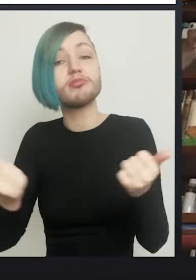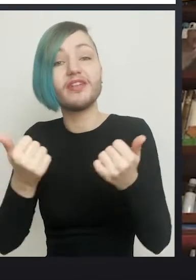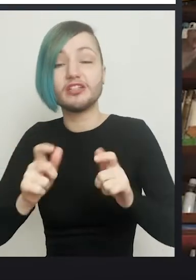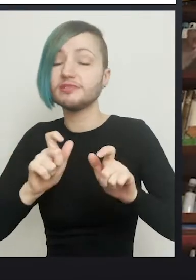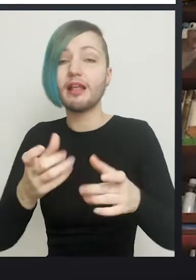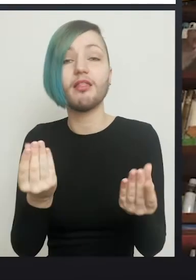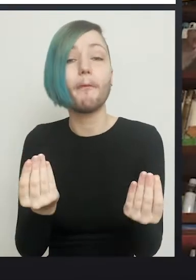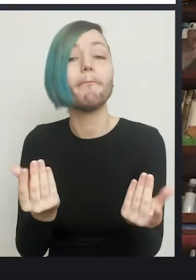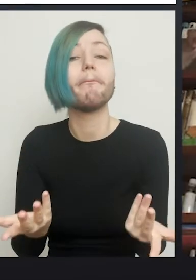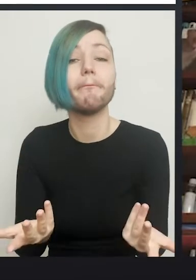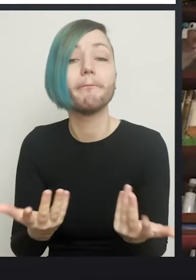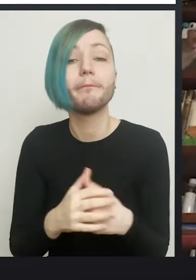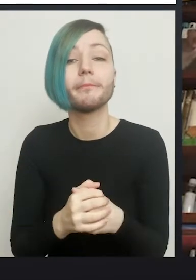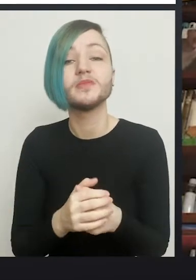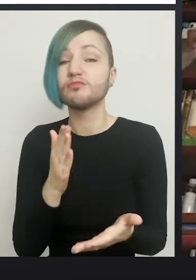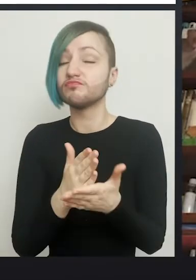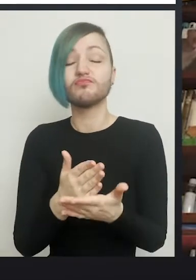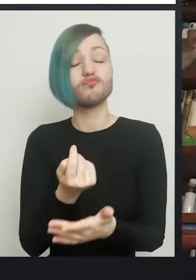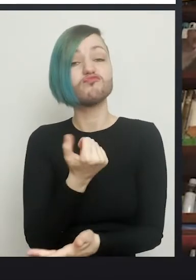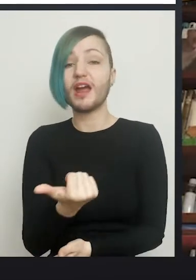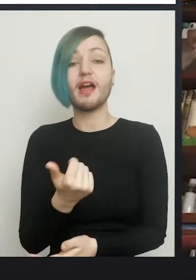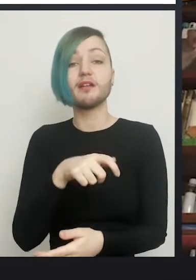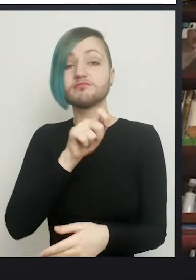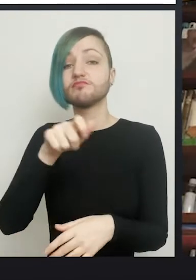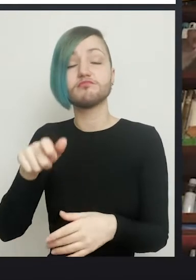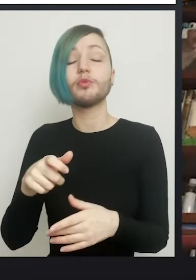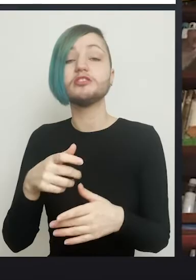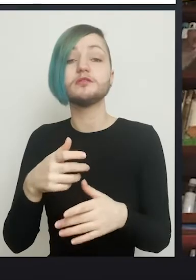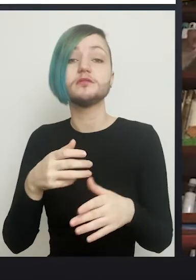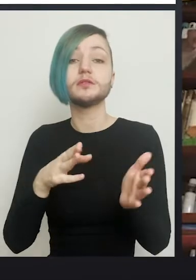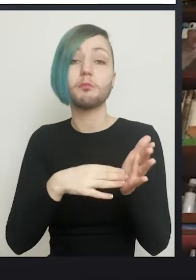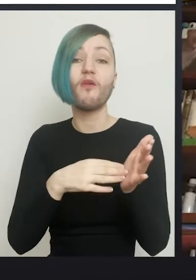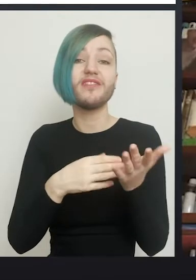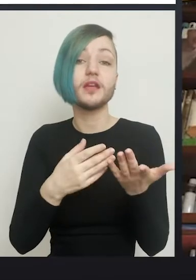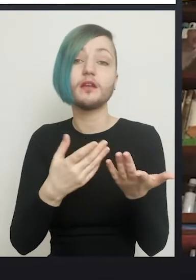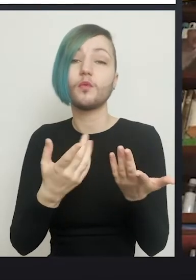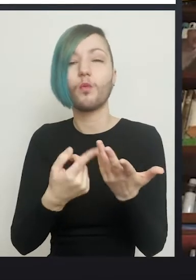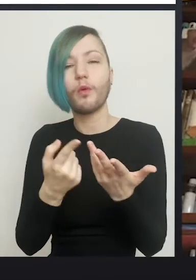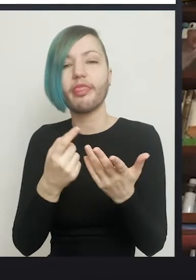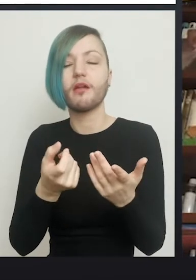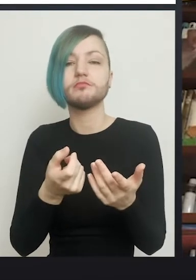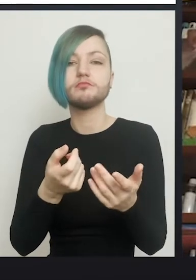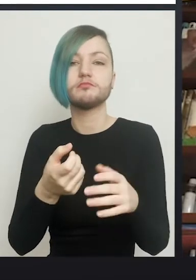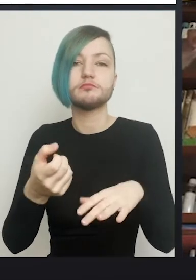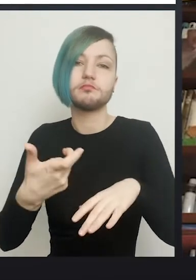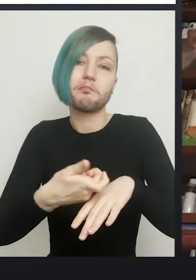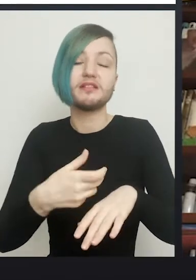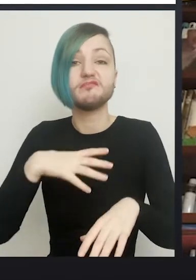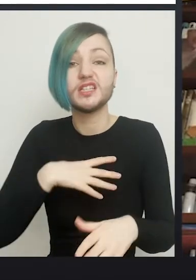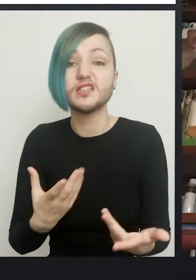how few patients really need to use opiates, in other words morphine-like drugs postoperatively. It works very well.